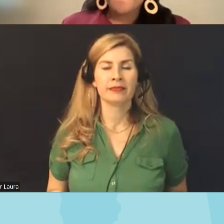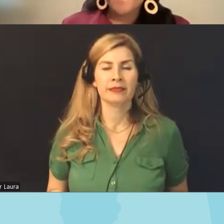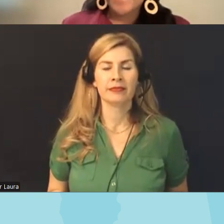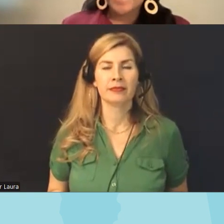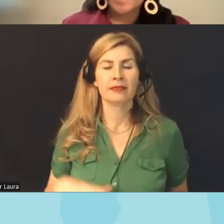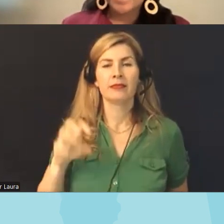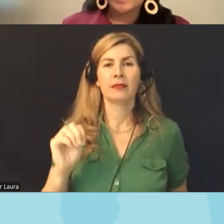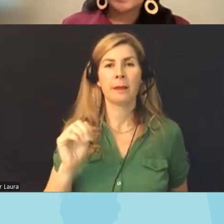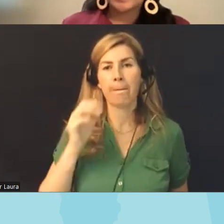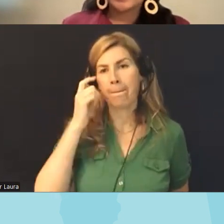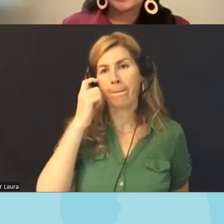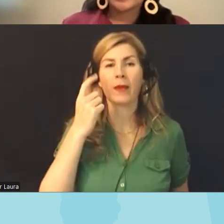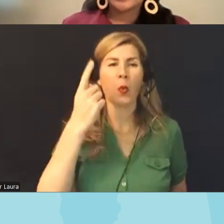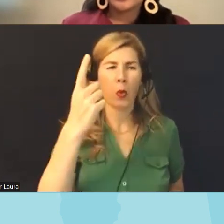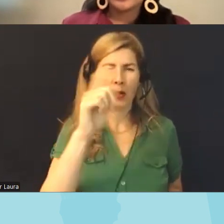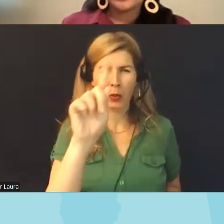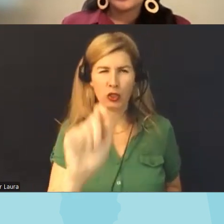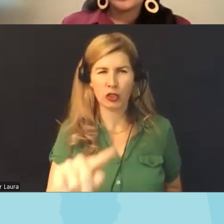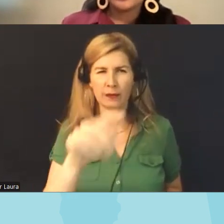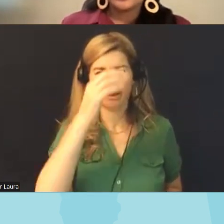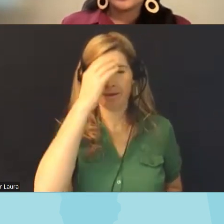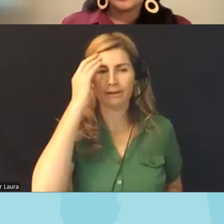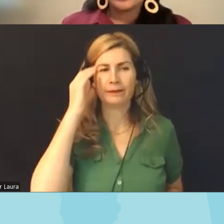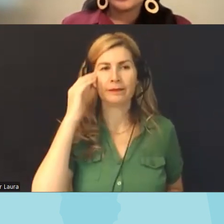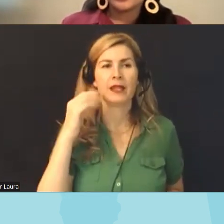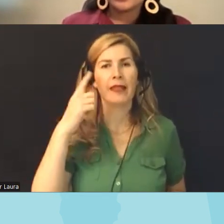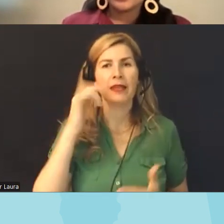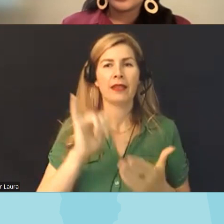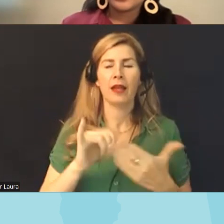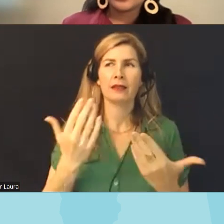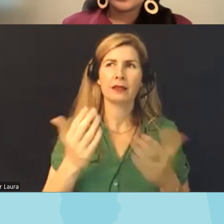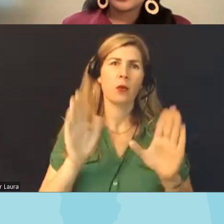one one question that I think is a great one and it's sort of related and then I think this may be